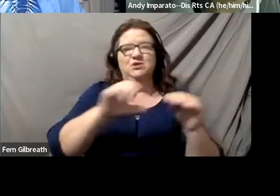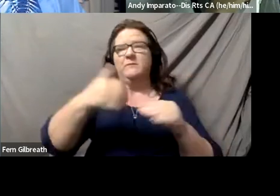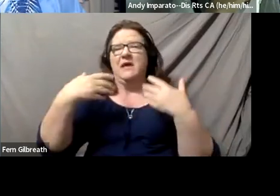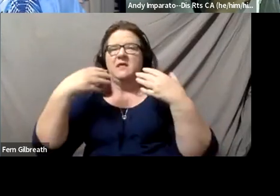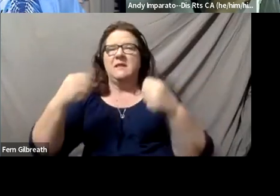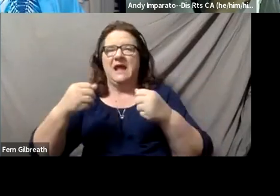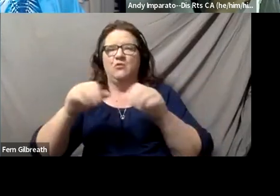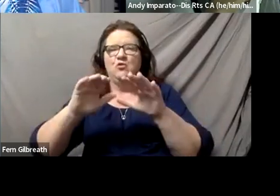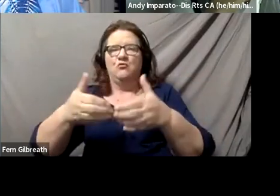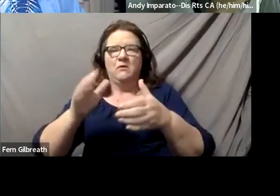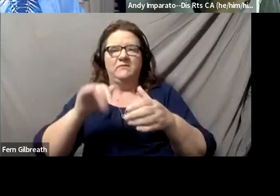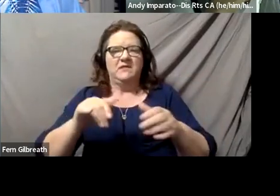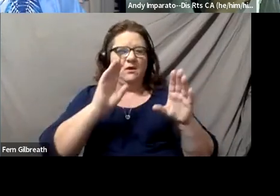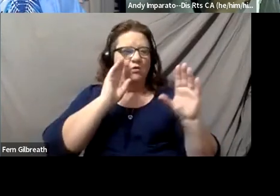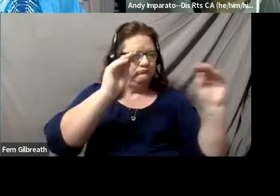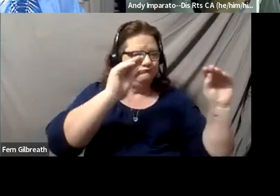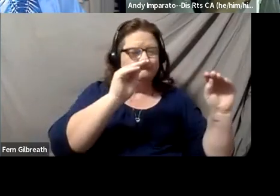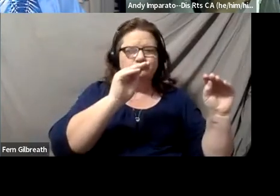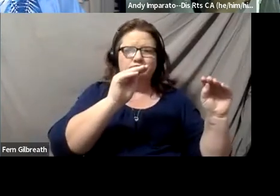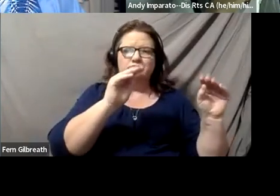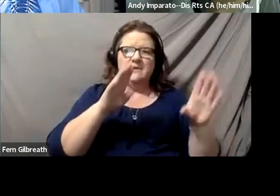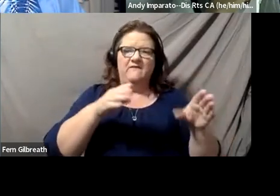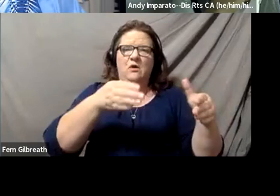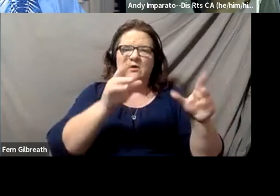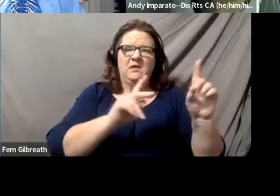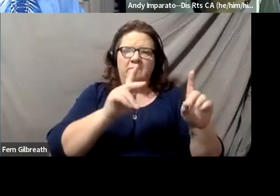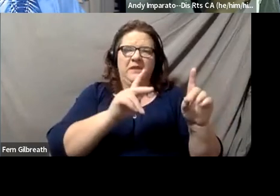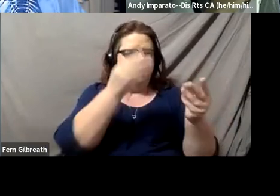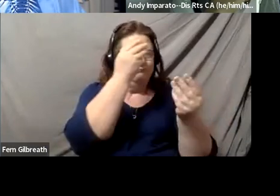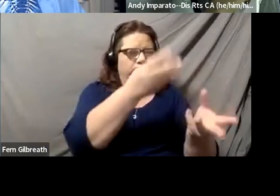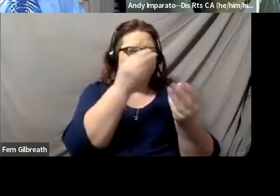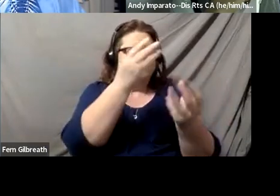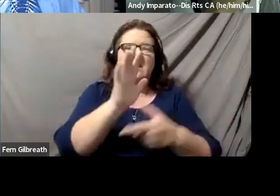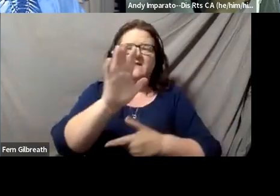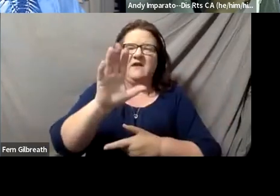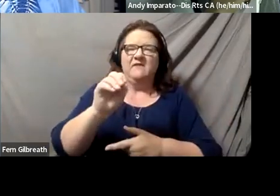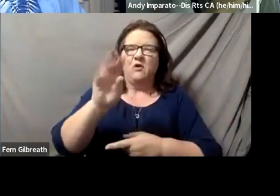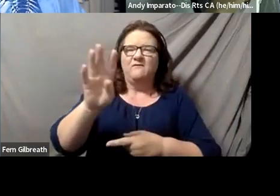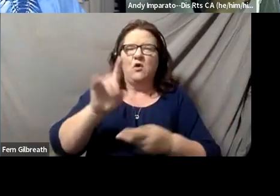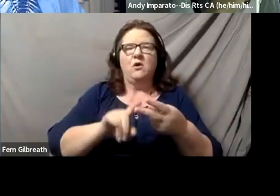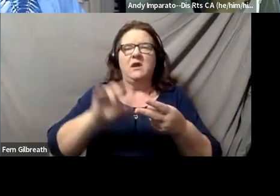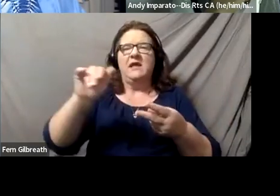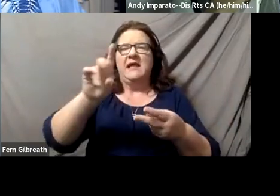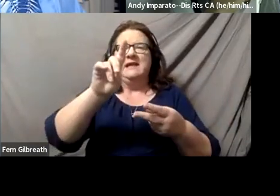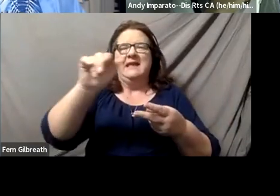where focusing on people learning about what 504 and the ADA are is very important.